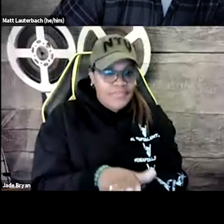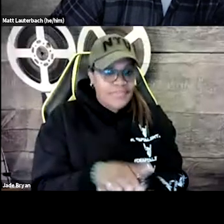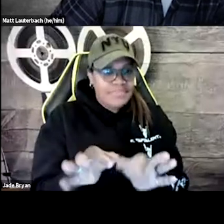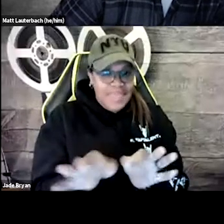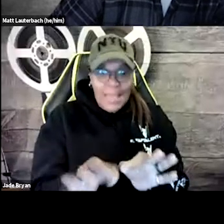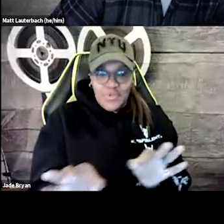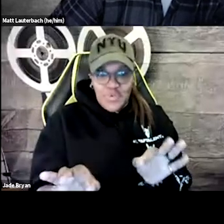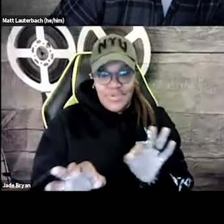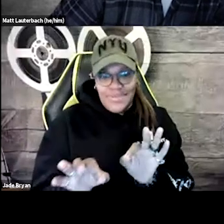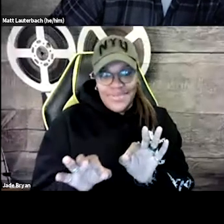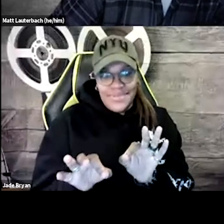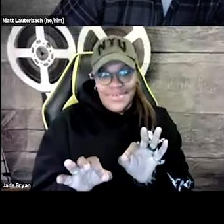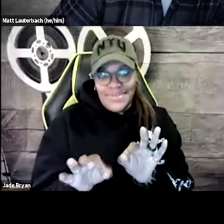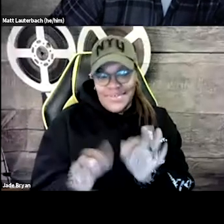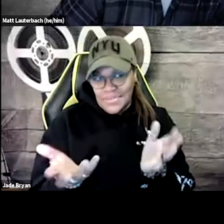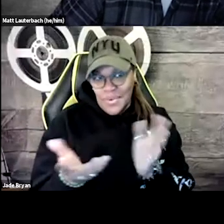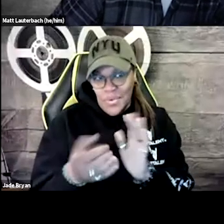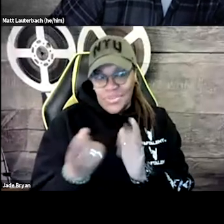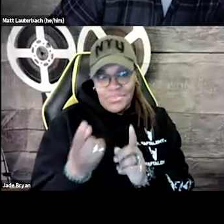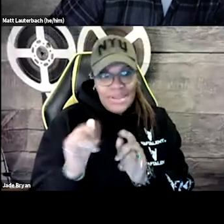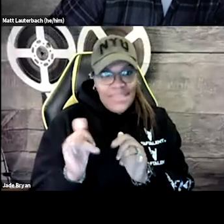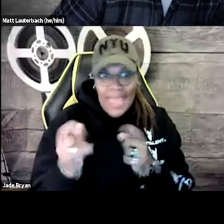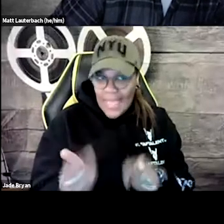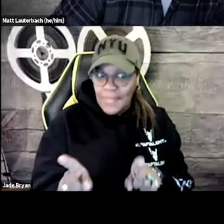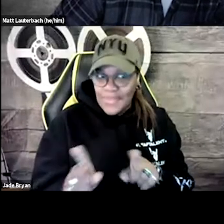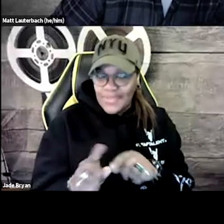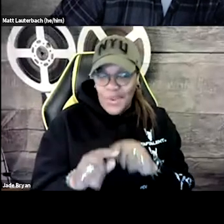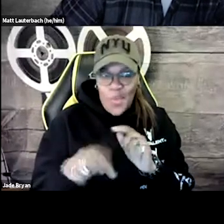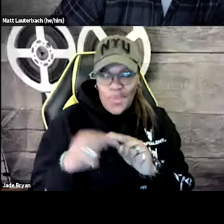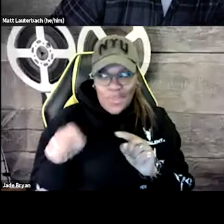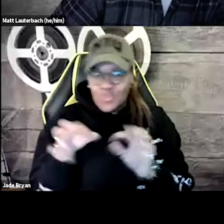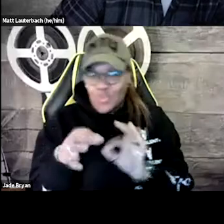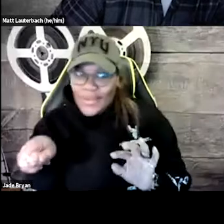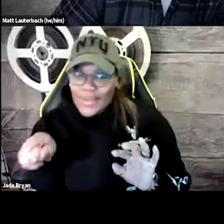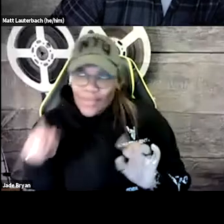because we didn't want to have the sound of the lyrics being sung and the caption